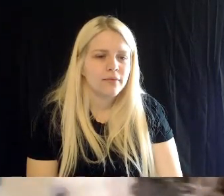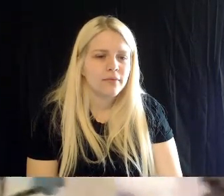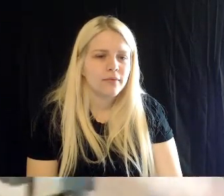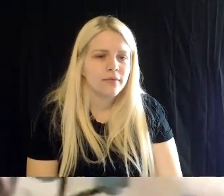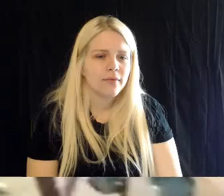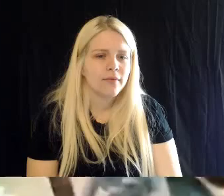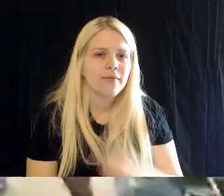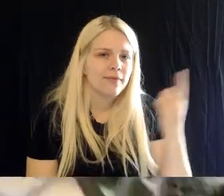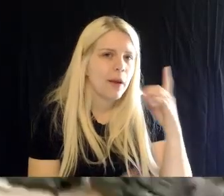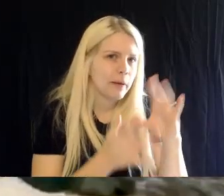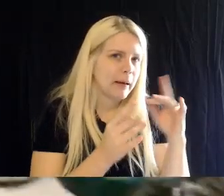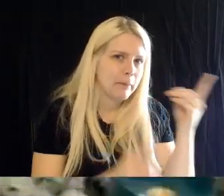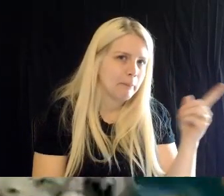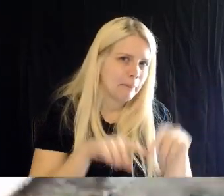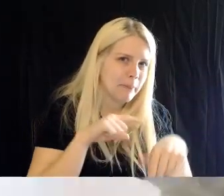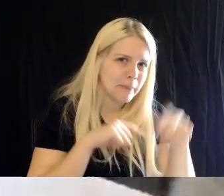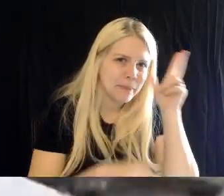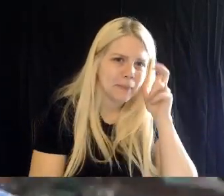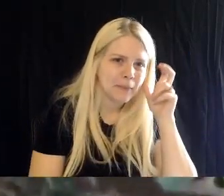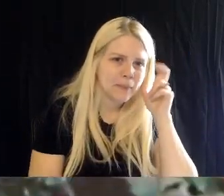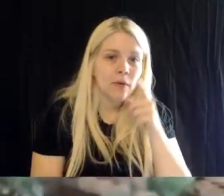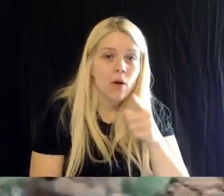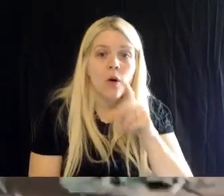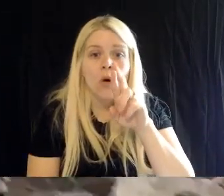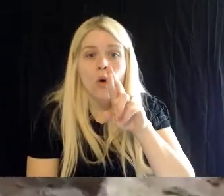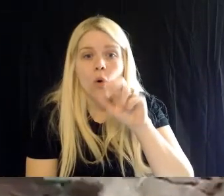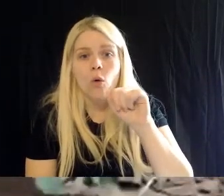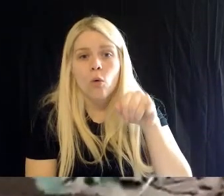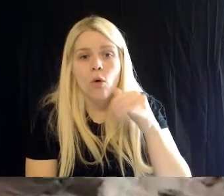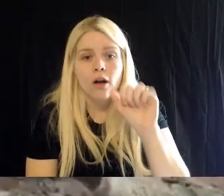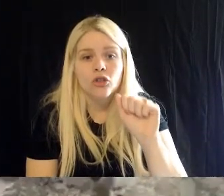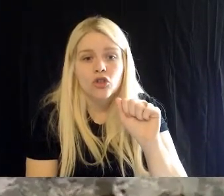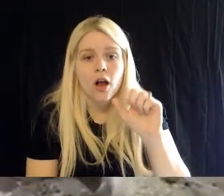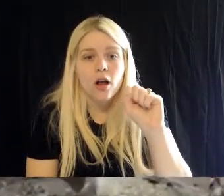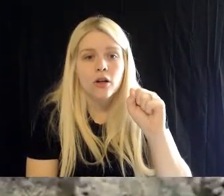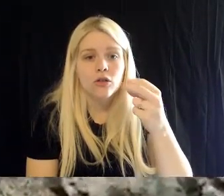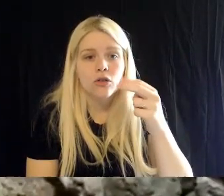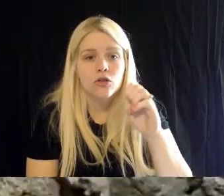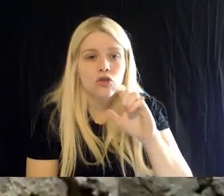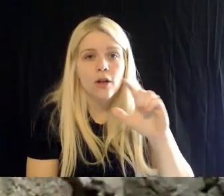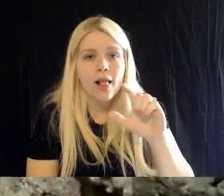Britt: That is a Roger Shelduck. His name is actually Sheldon. Sheldon the Shelduck.